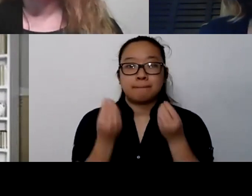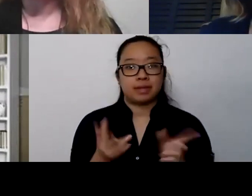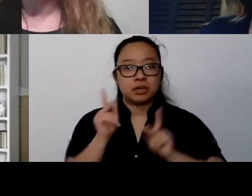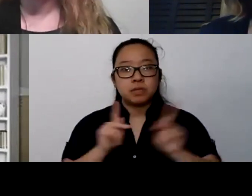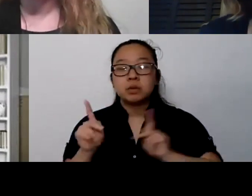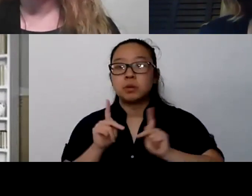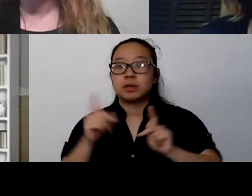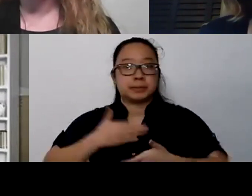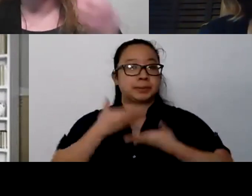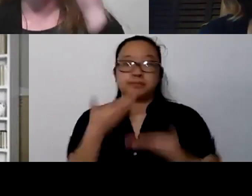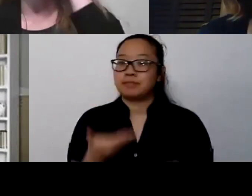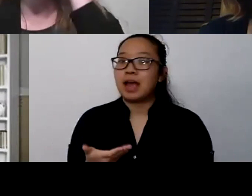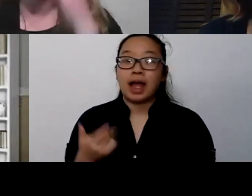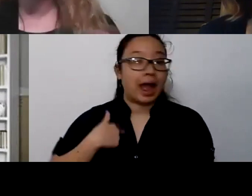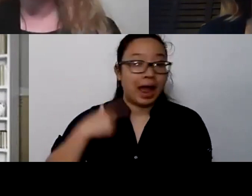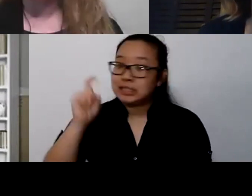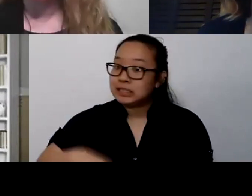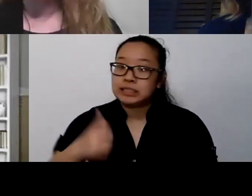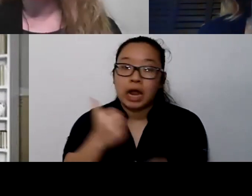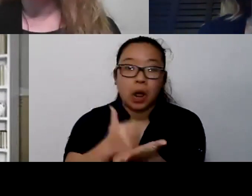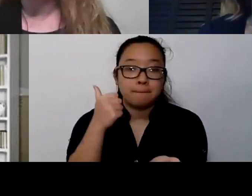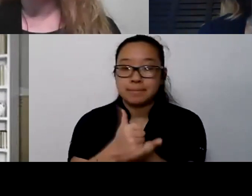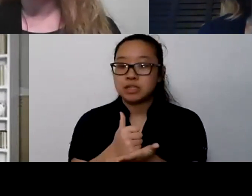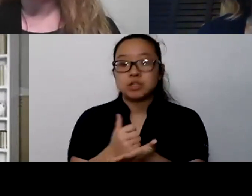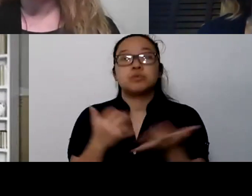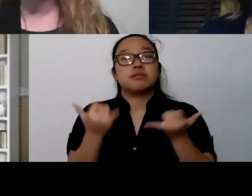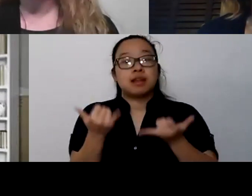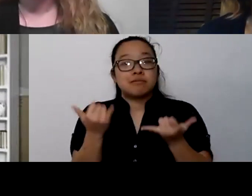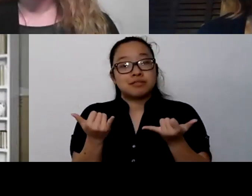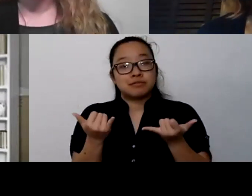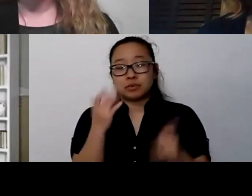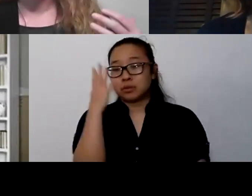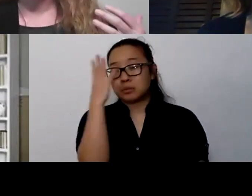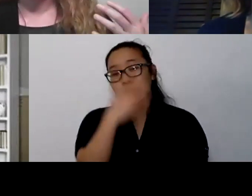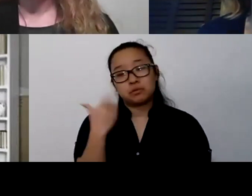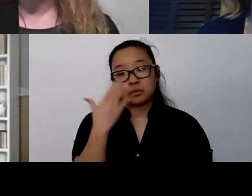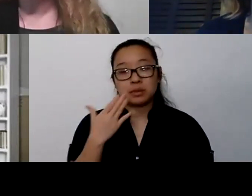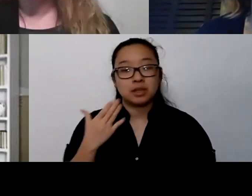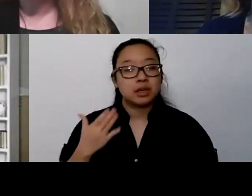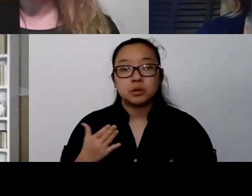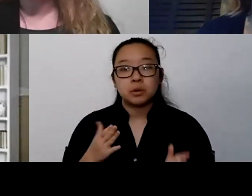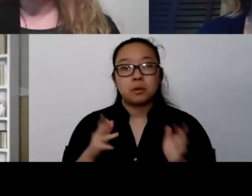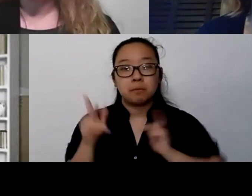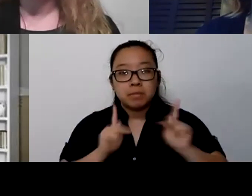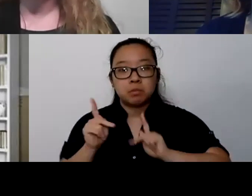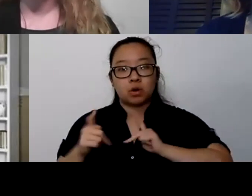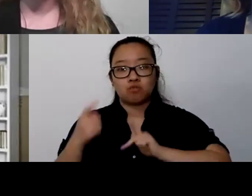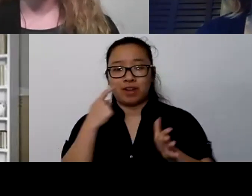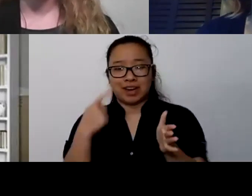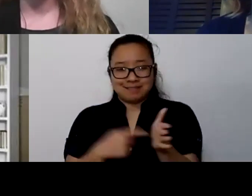And so, it's really a beautiful thing in that sense that we are recognizing in ourselves